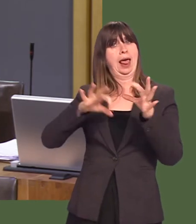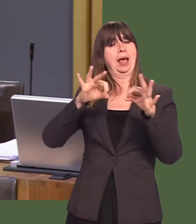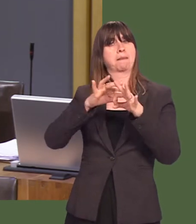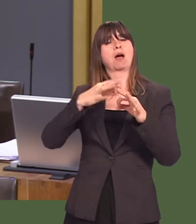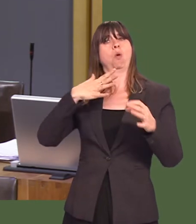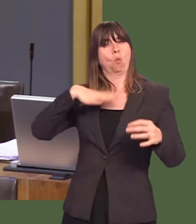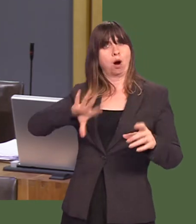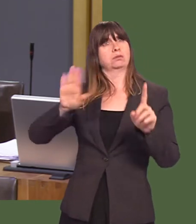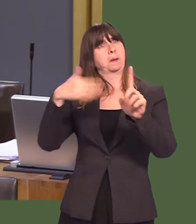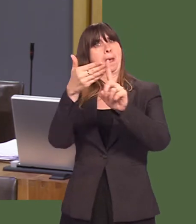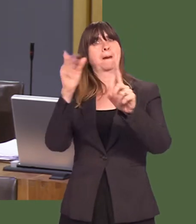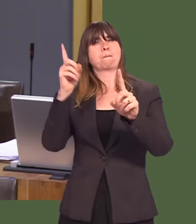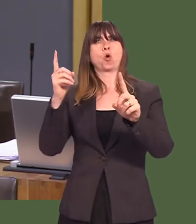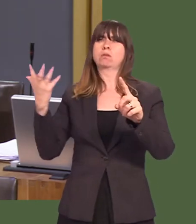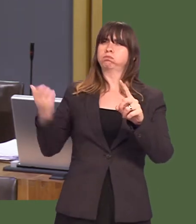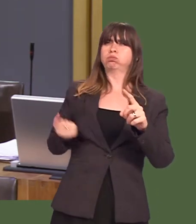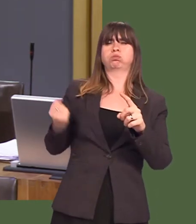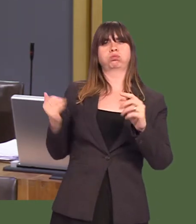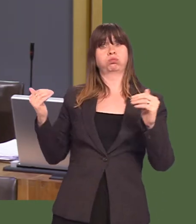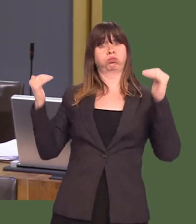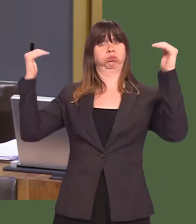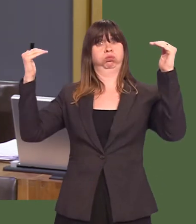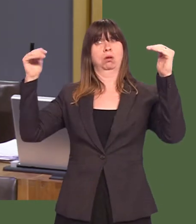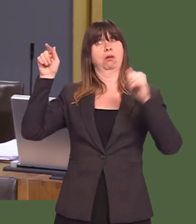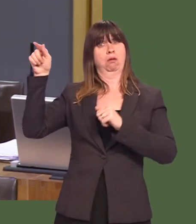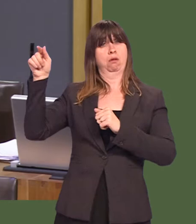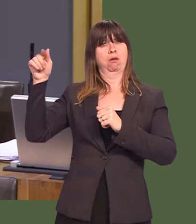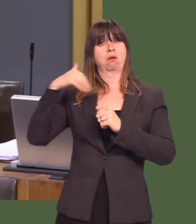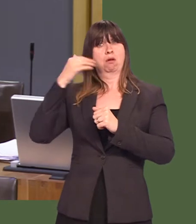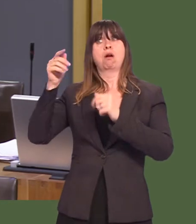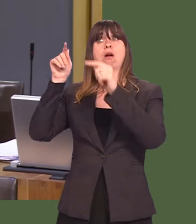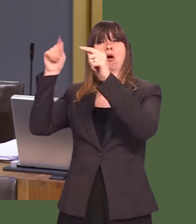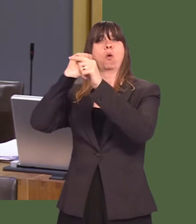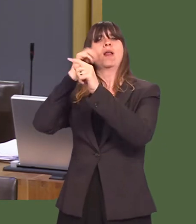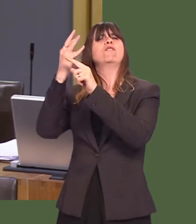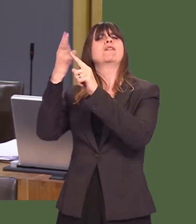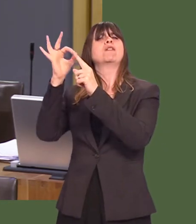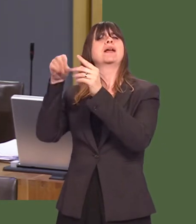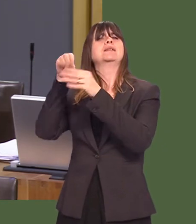to stand on a policy of increasing the top rate of income tax from 45p to 50p.